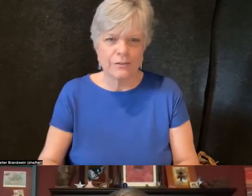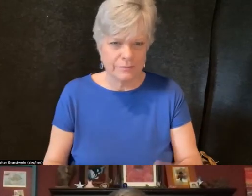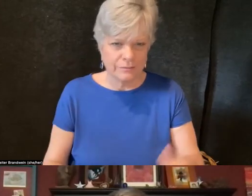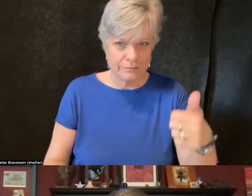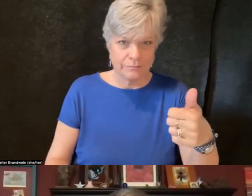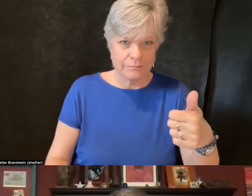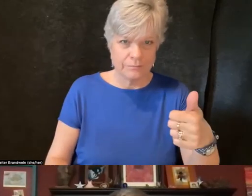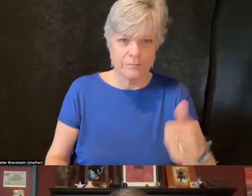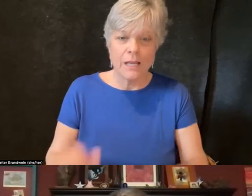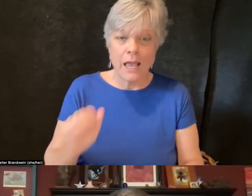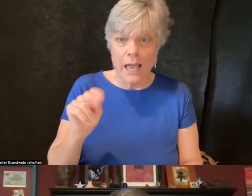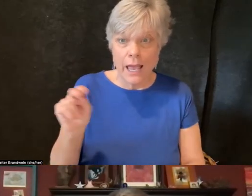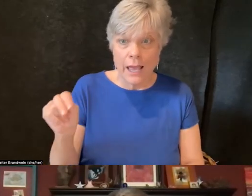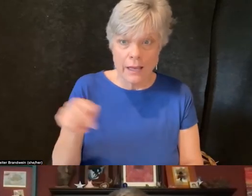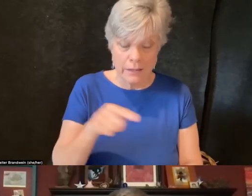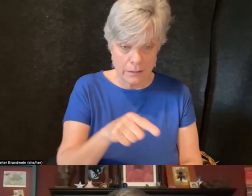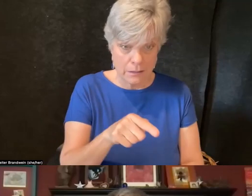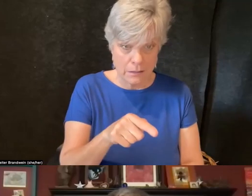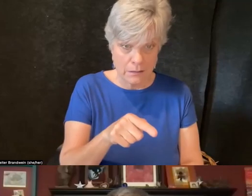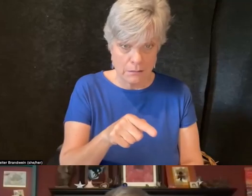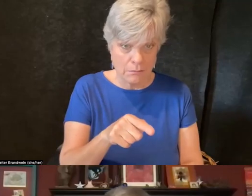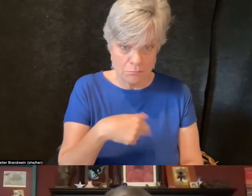So Ann, not to put you on the spot, but if you have any responses.